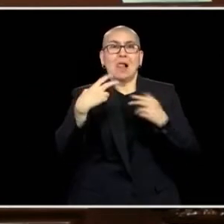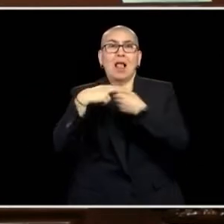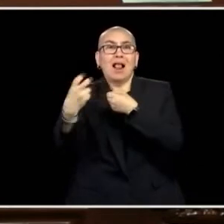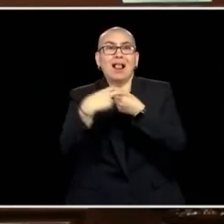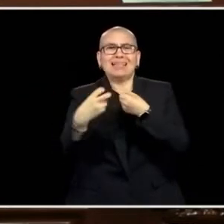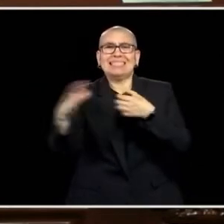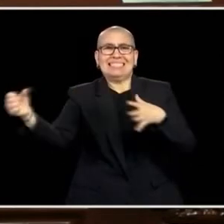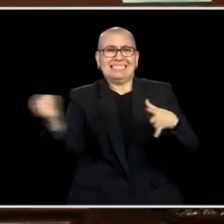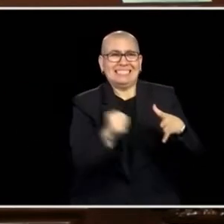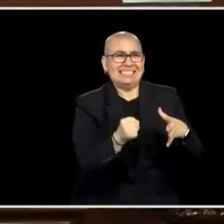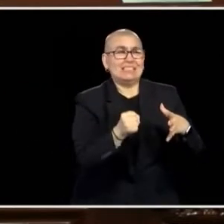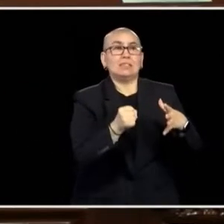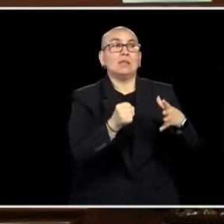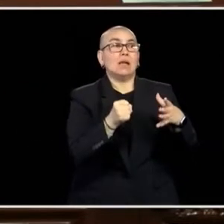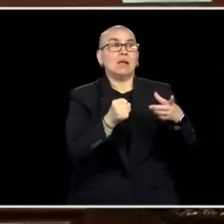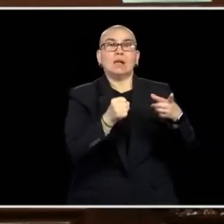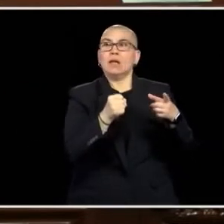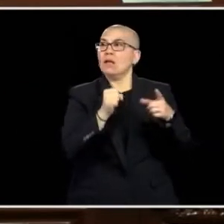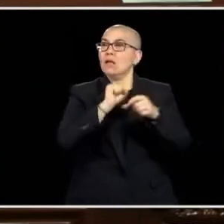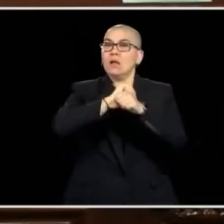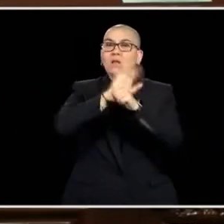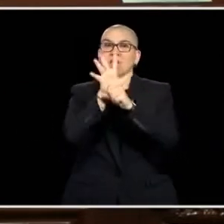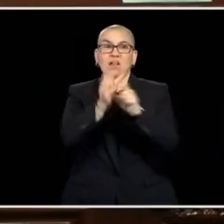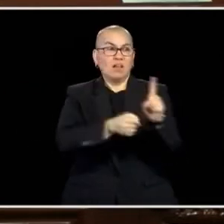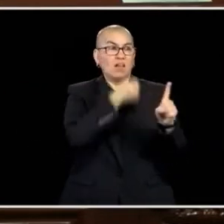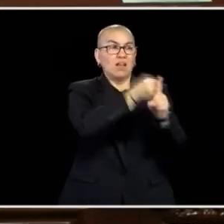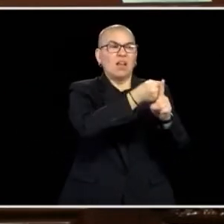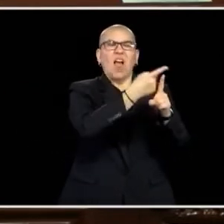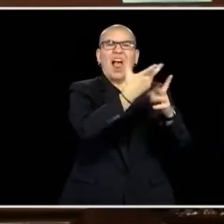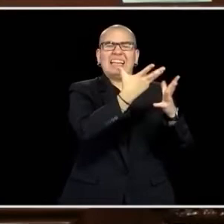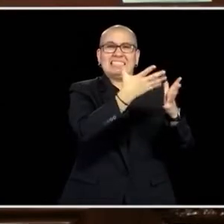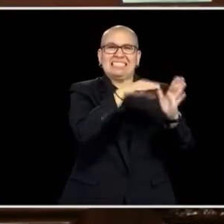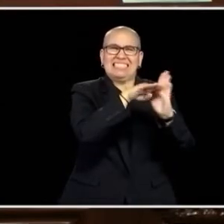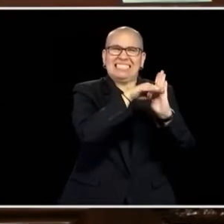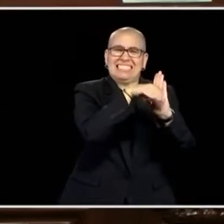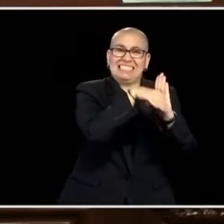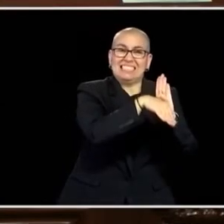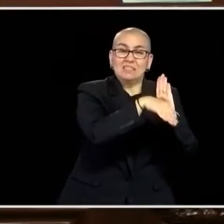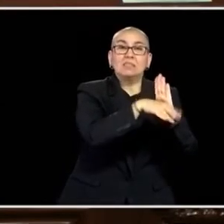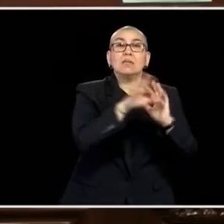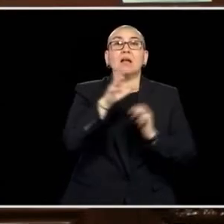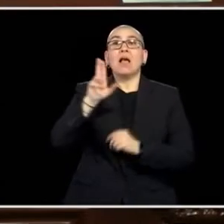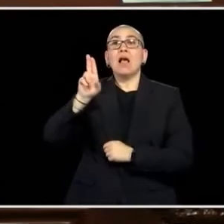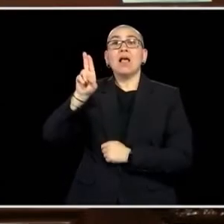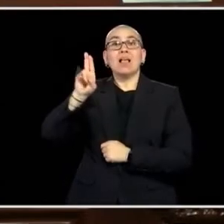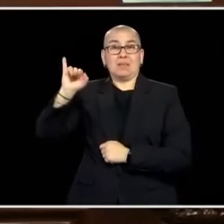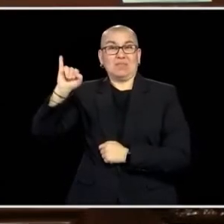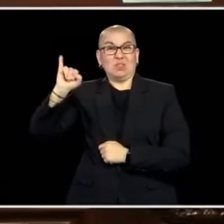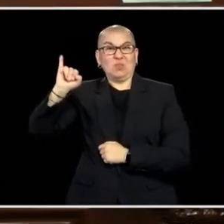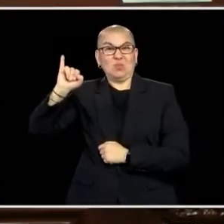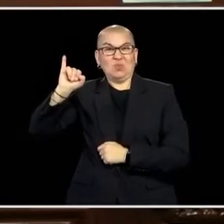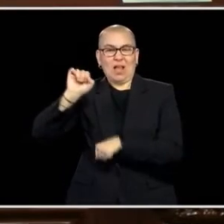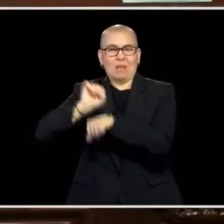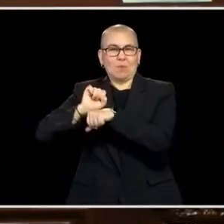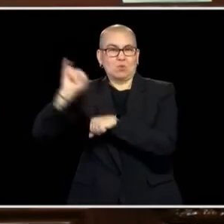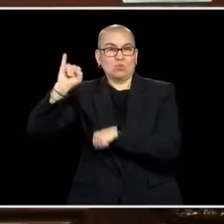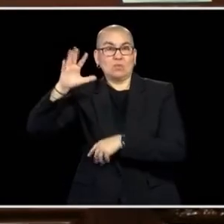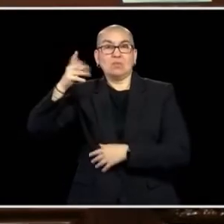THE PANDEMIC. AND I CAN TELL YOU THIS, THE UNEMPLOYMENT INSURANCE TRUST FUND IS ONE OF THE BEST